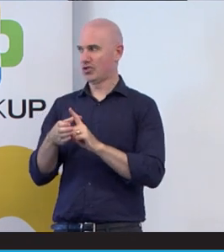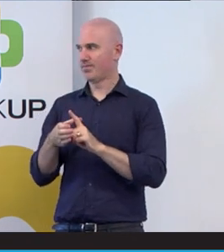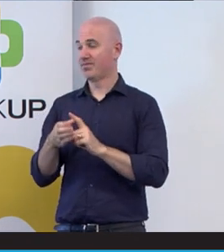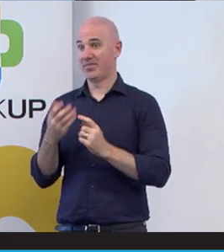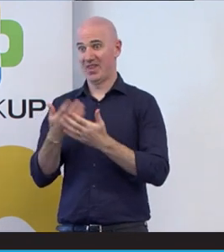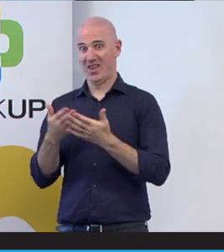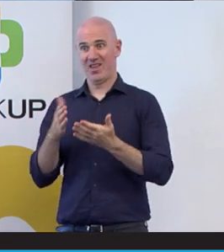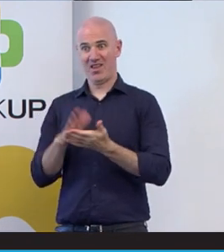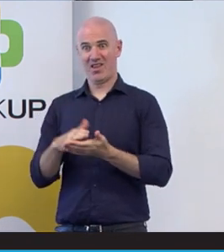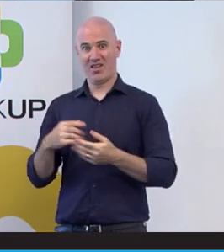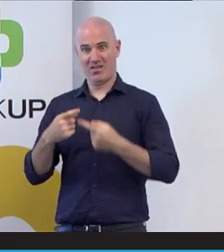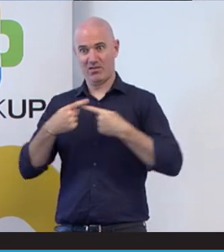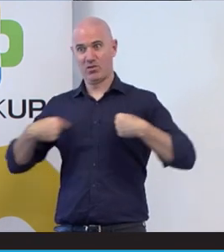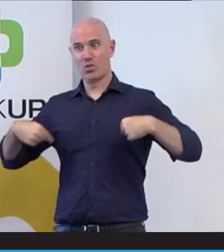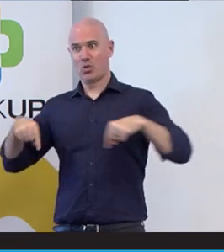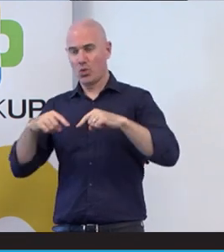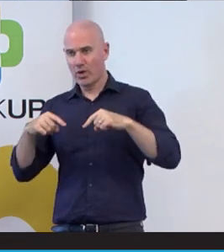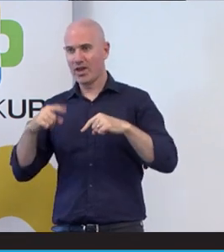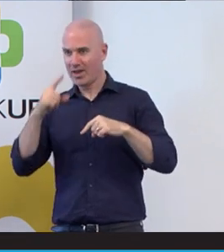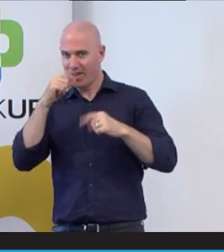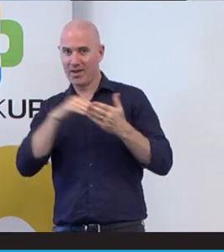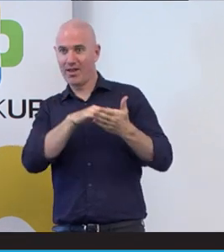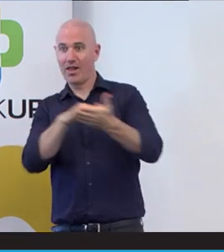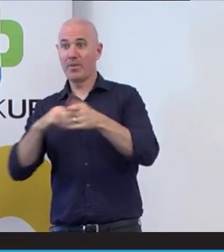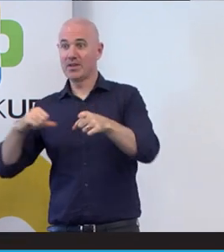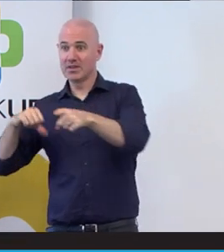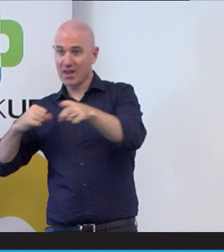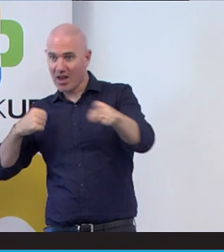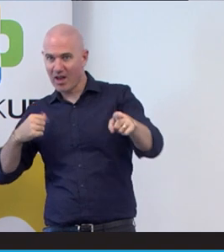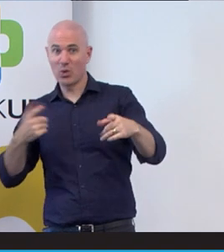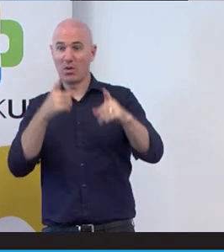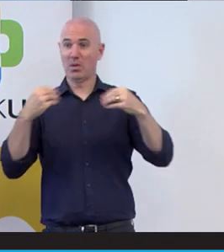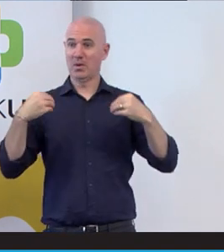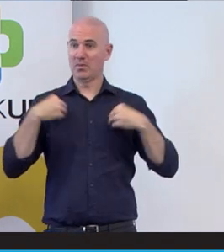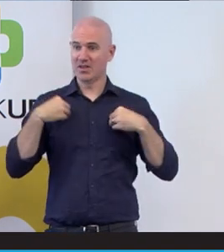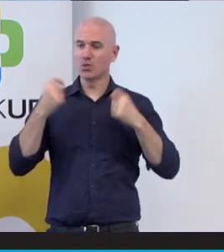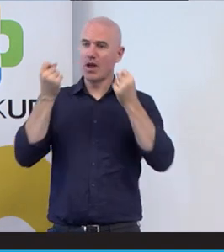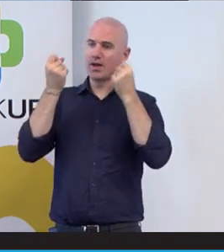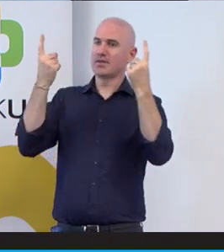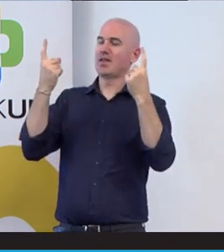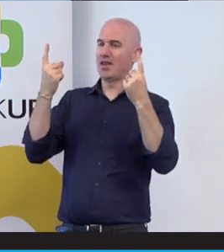we should get the employee and business to understand it rather than, and that,